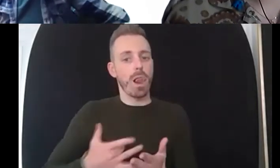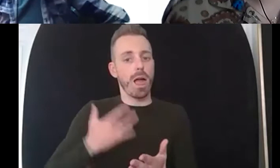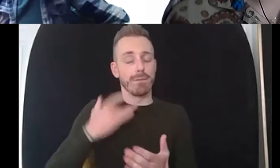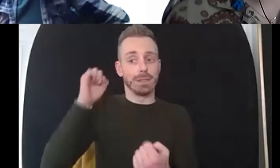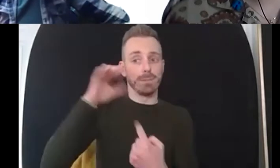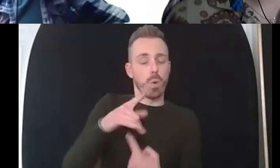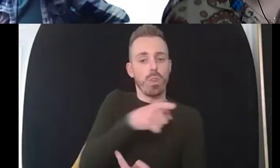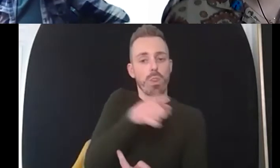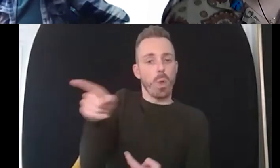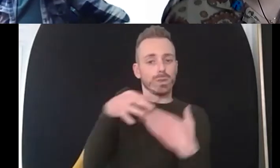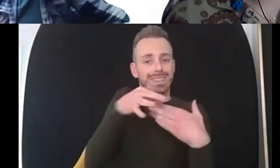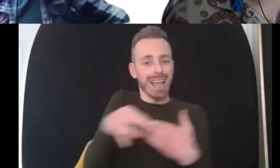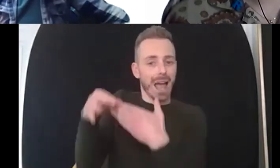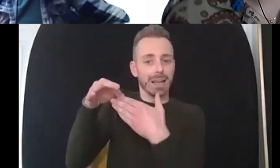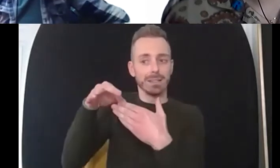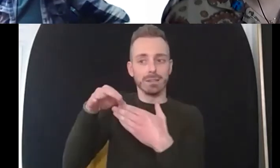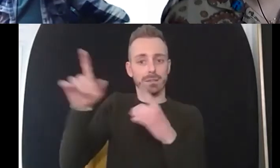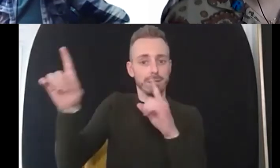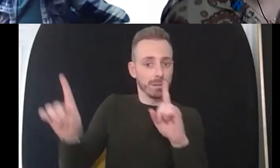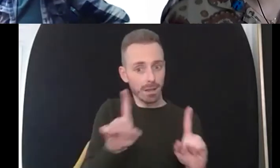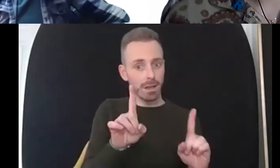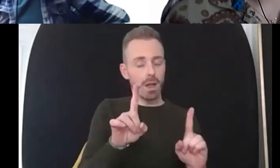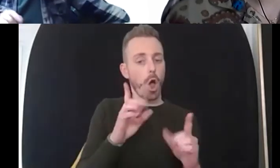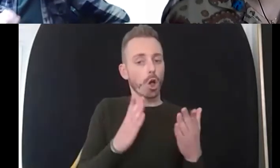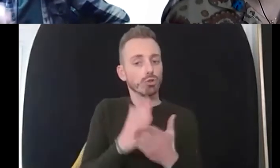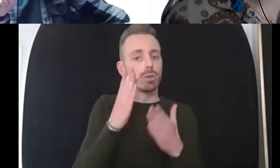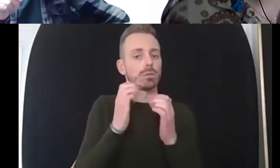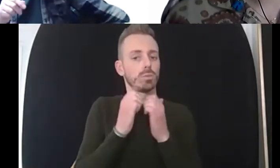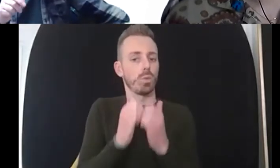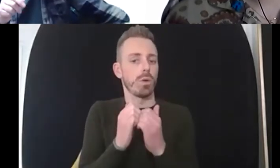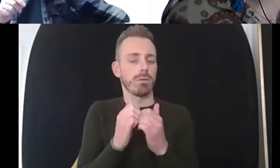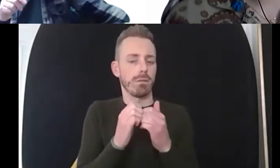particularly if you're vulnerable um if that's the case so that's why i think it's important that